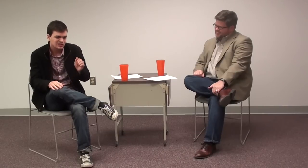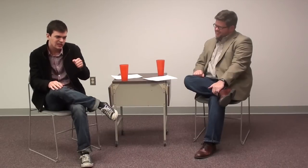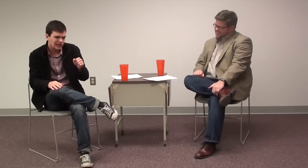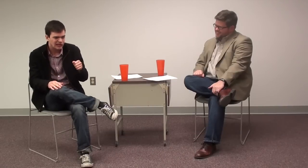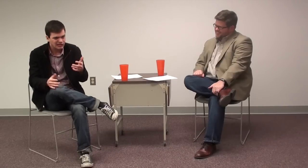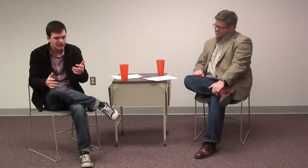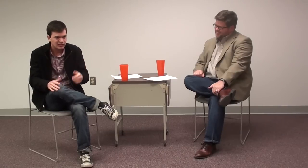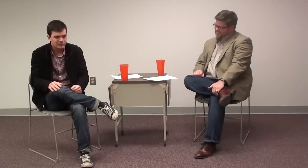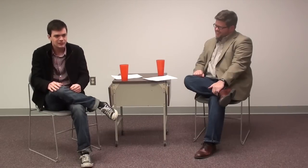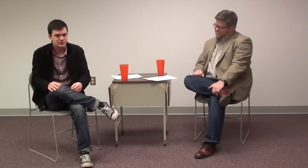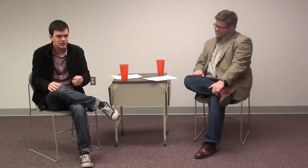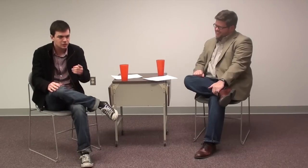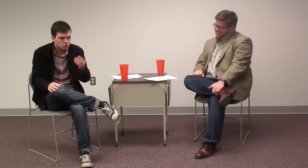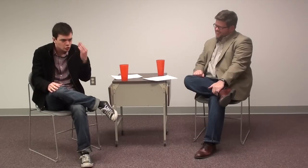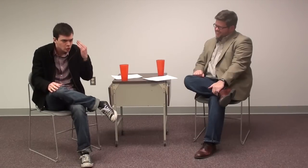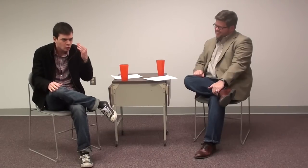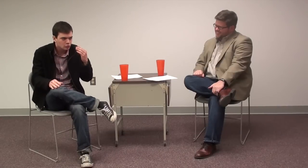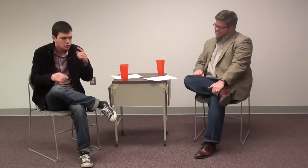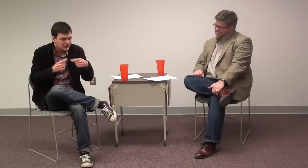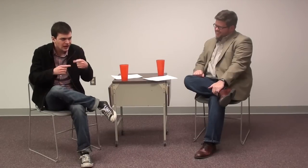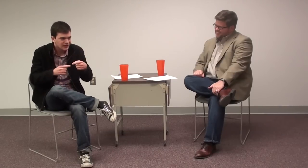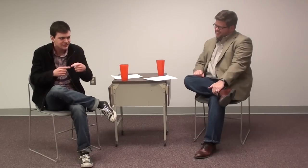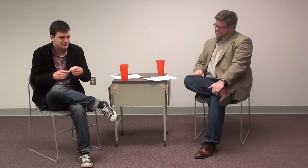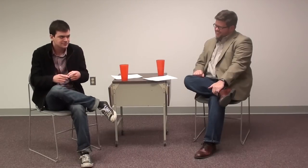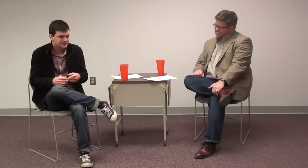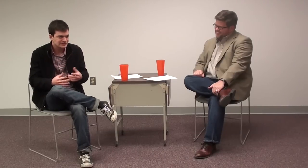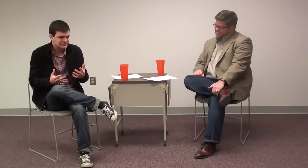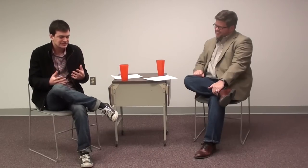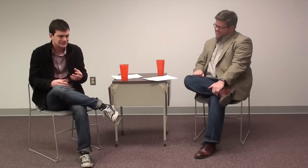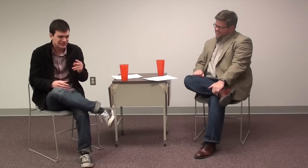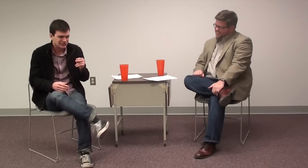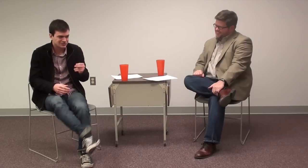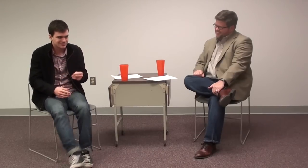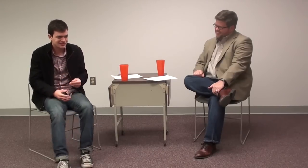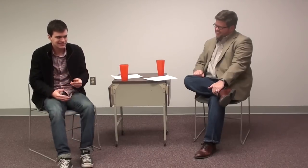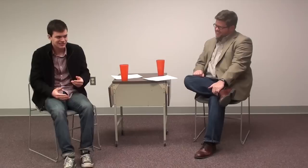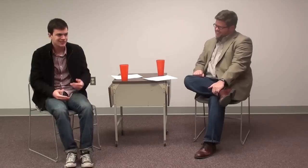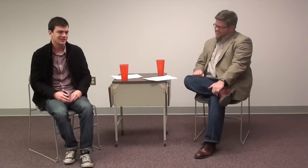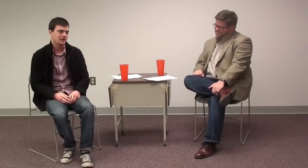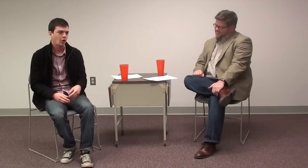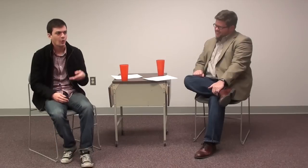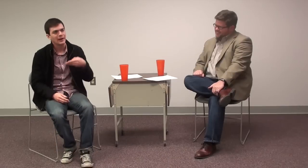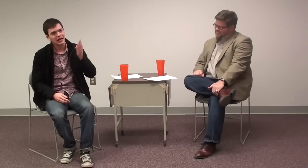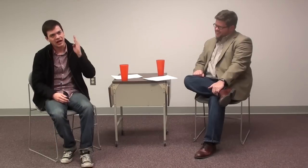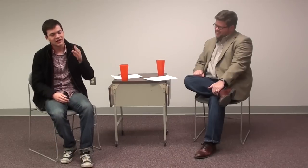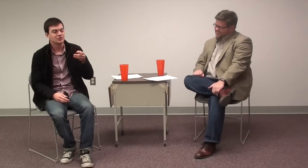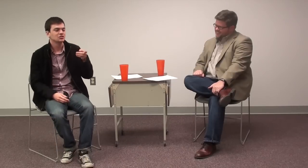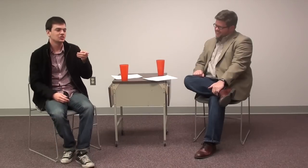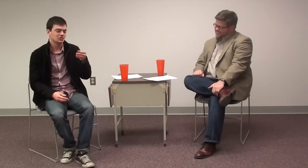(shrugs) Yeah. "Do you know American Sign Language?" "No" "Oh, my God", the teacher said.